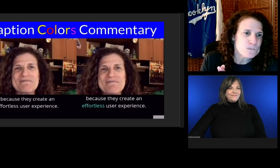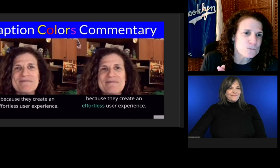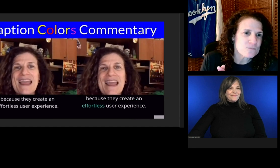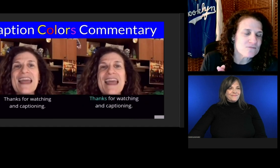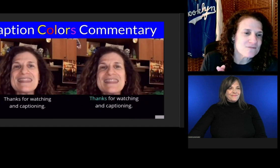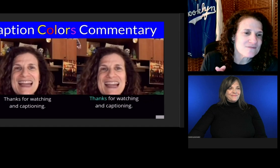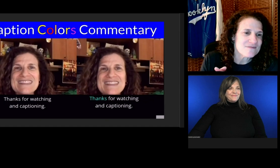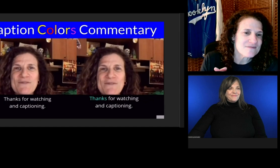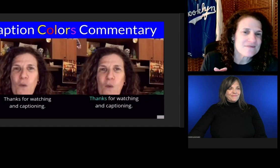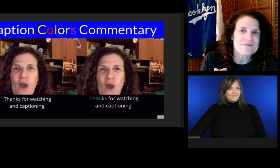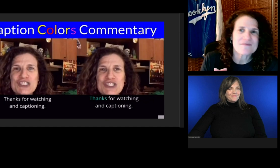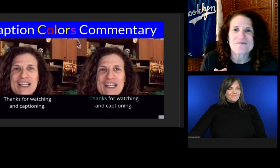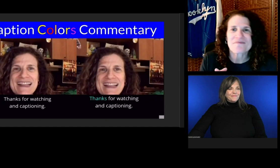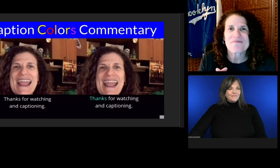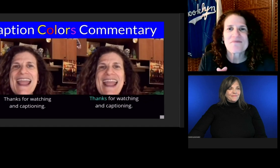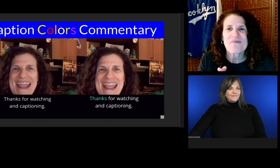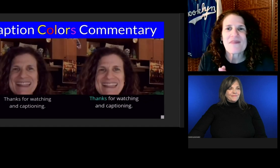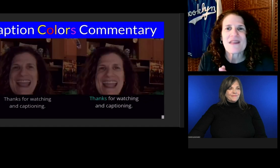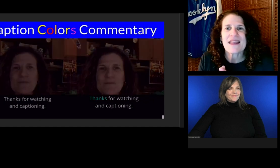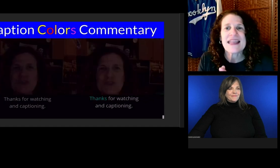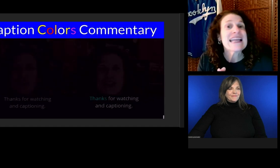Thanks for watching and captioning.